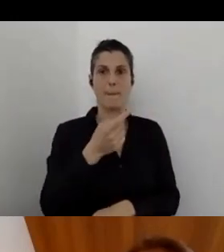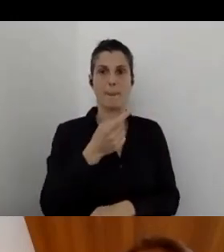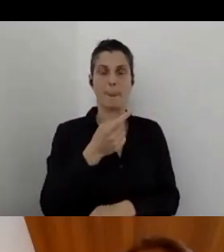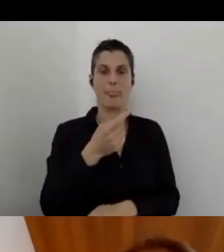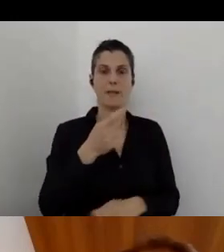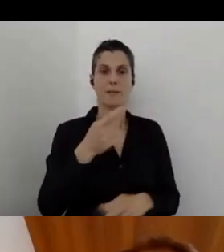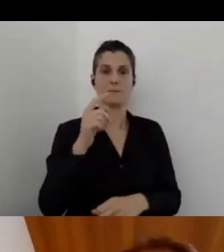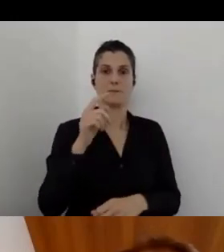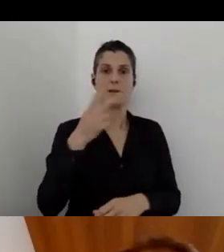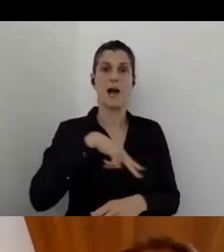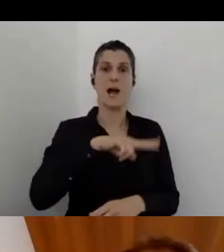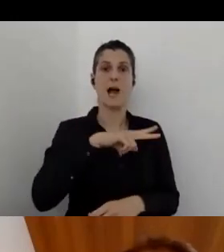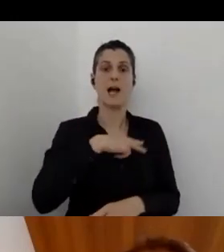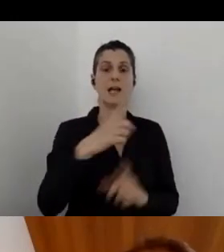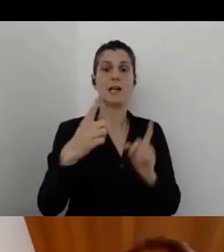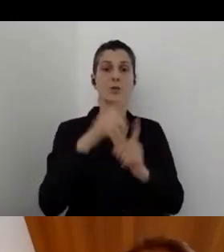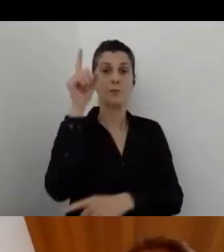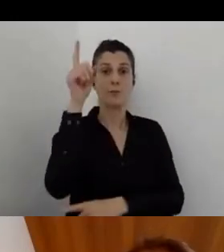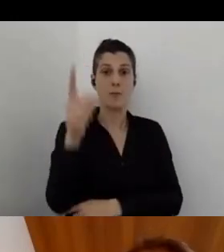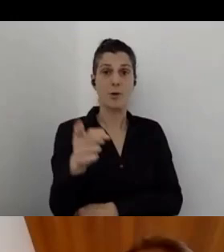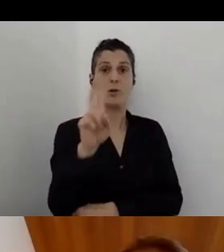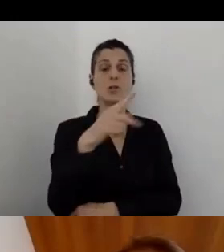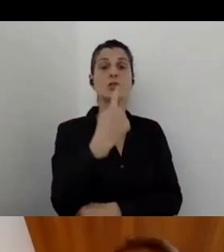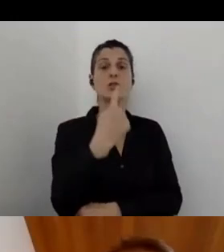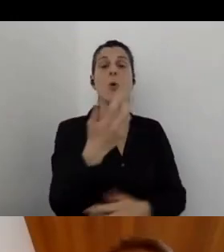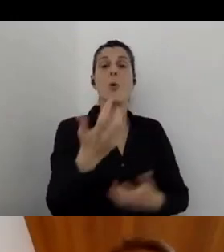let's say, has a tool to ensure